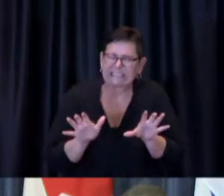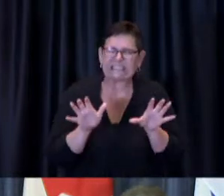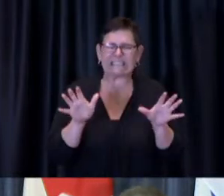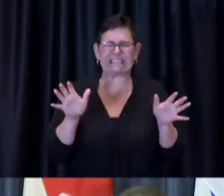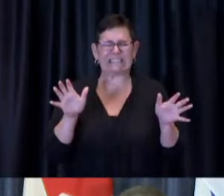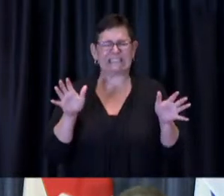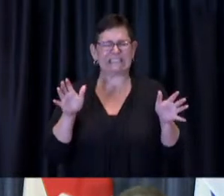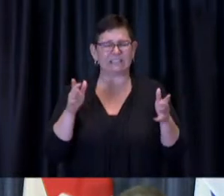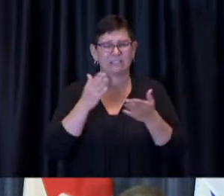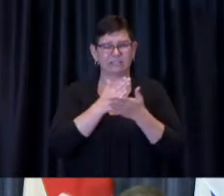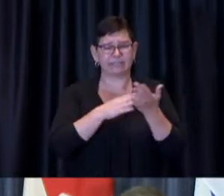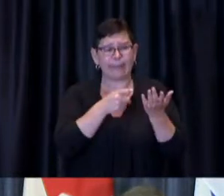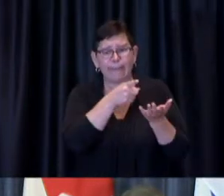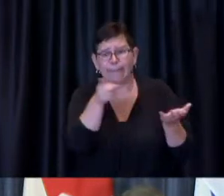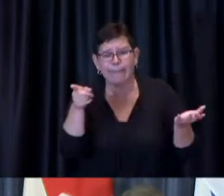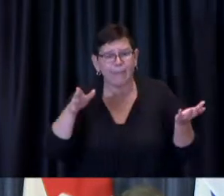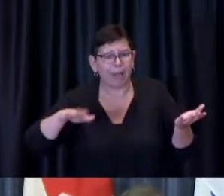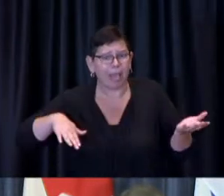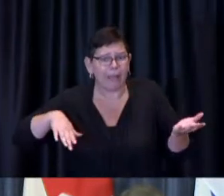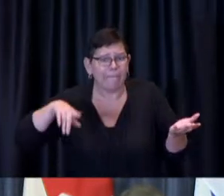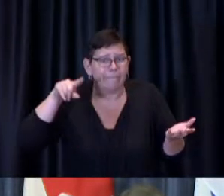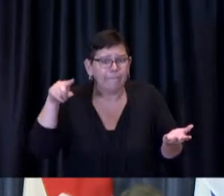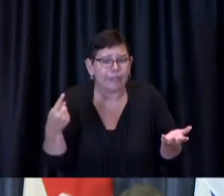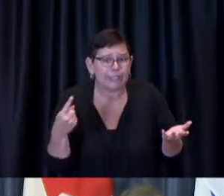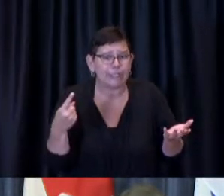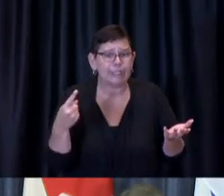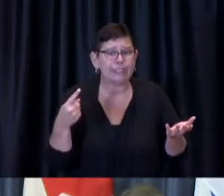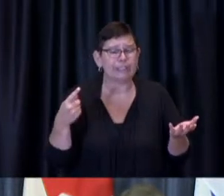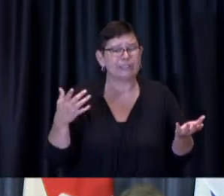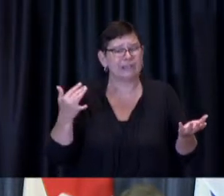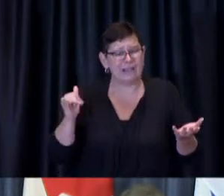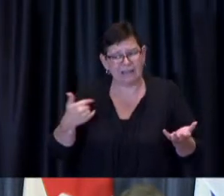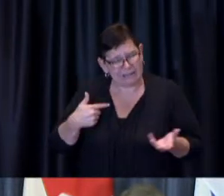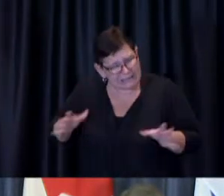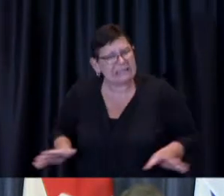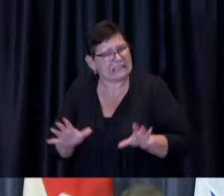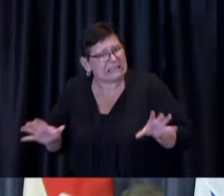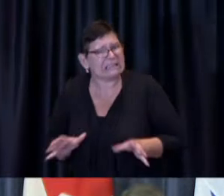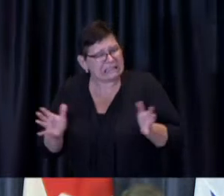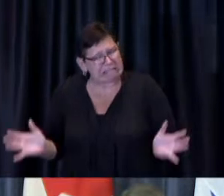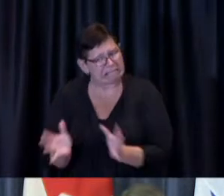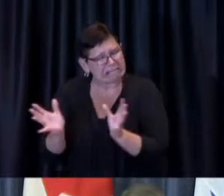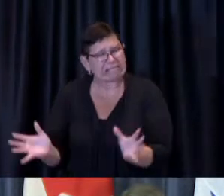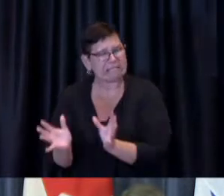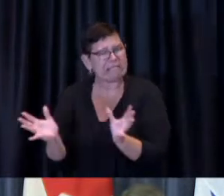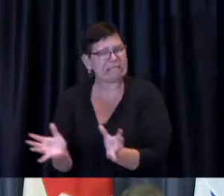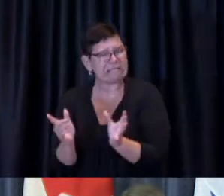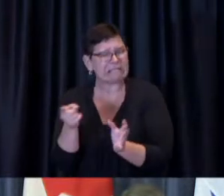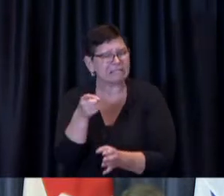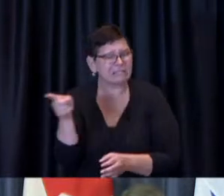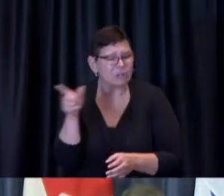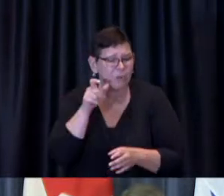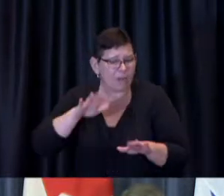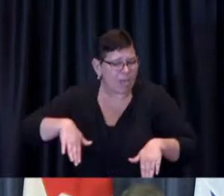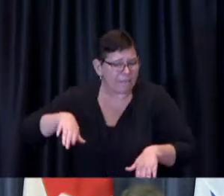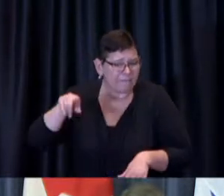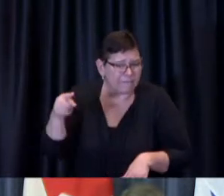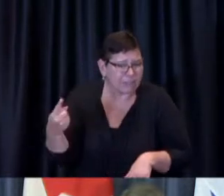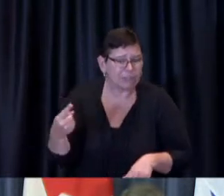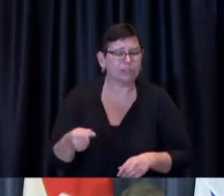dose to start their course on vaccination and to start their journey towards being fully protected